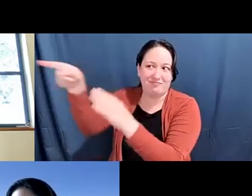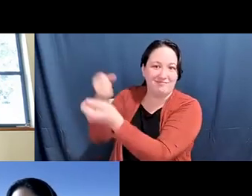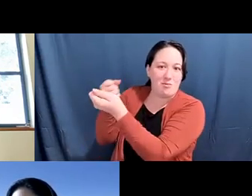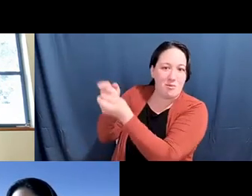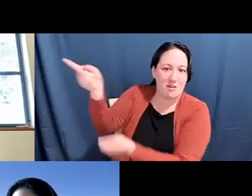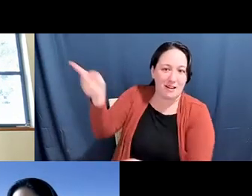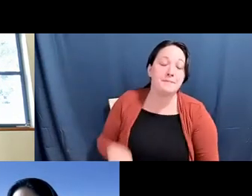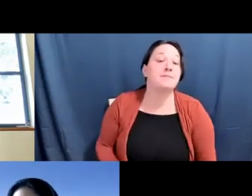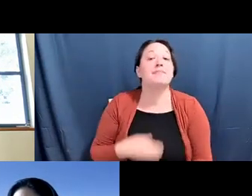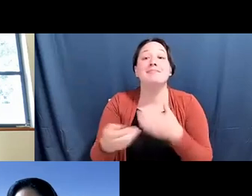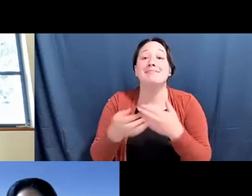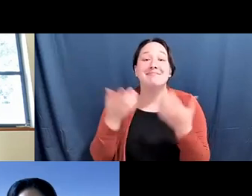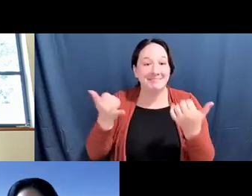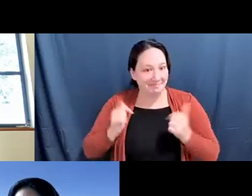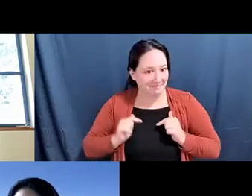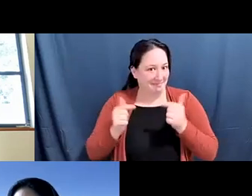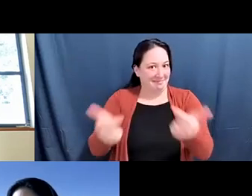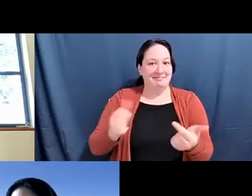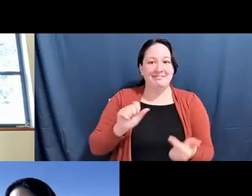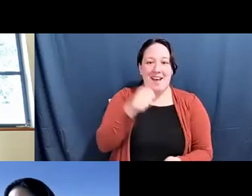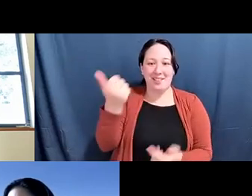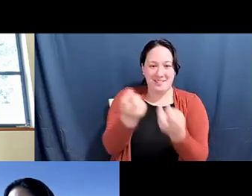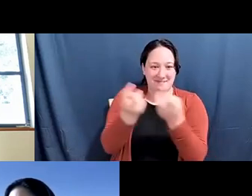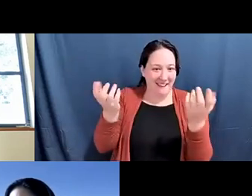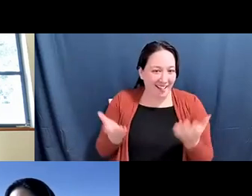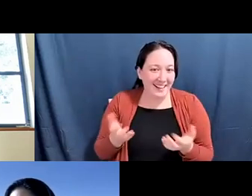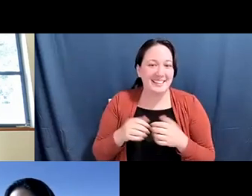Diane Fujino: to our other panelists, next Pam Tau-Lee...